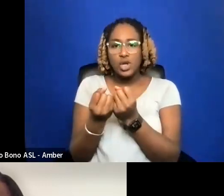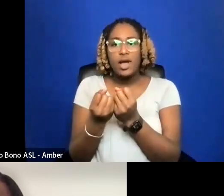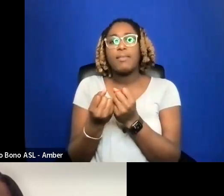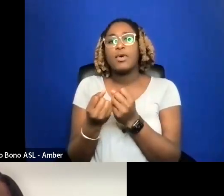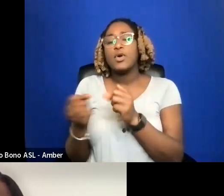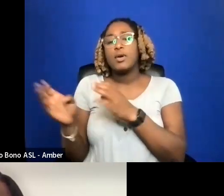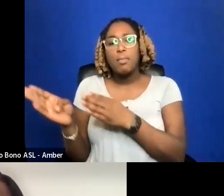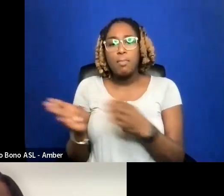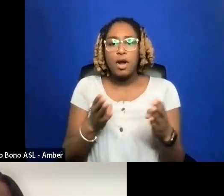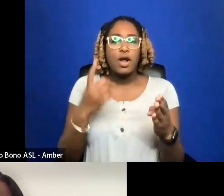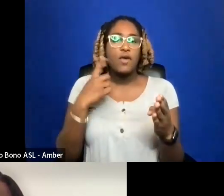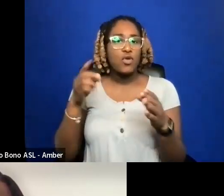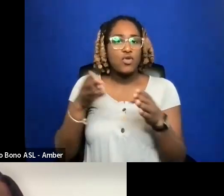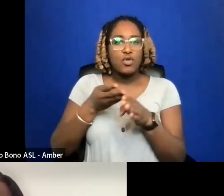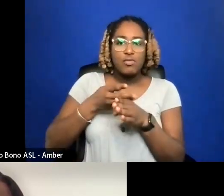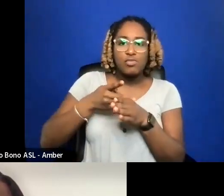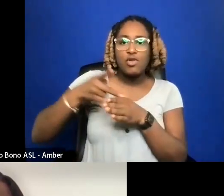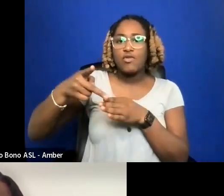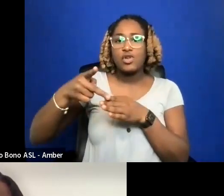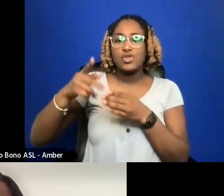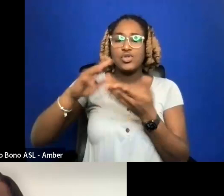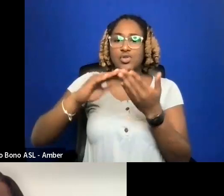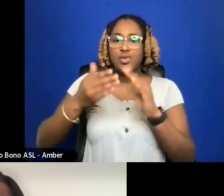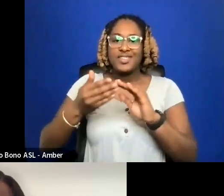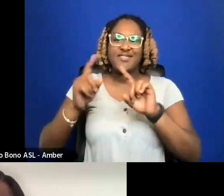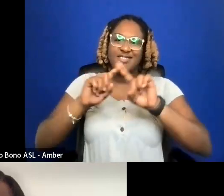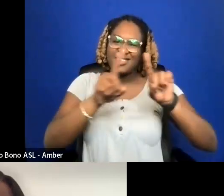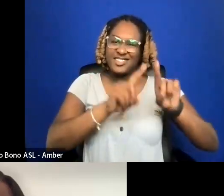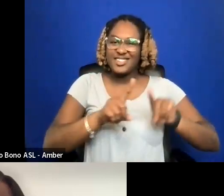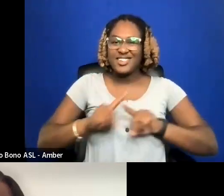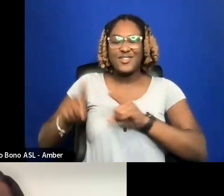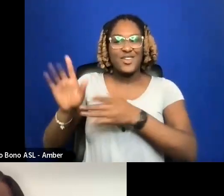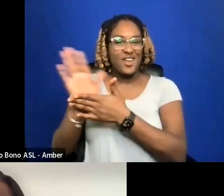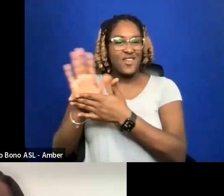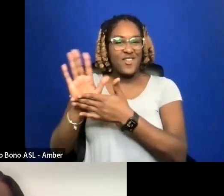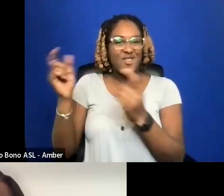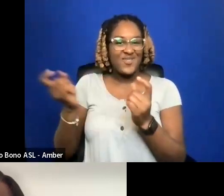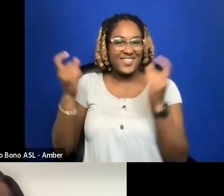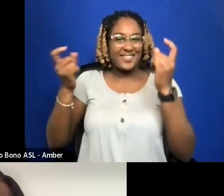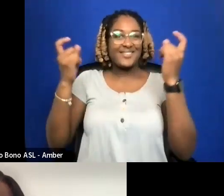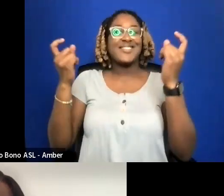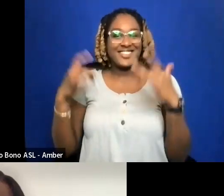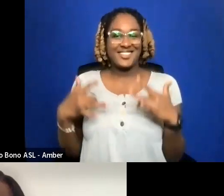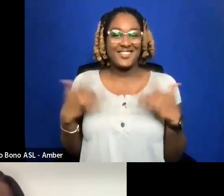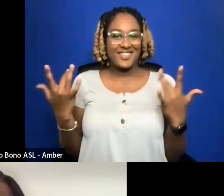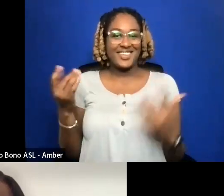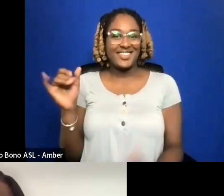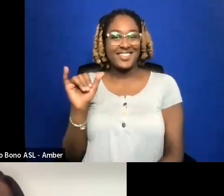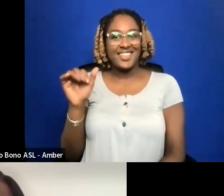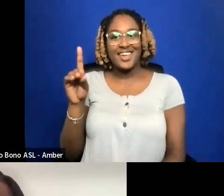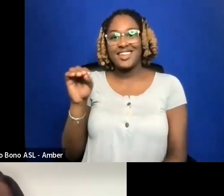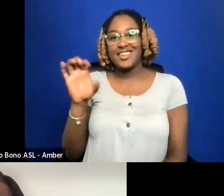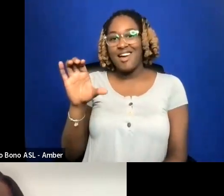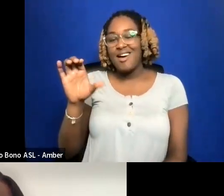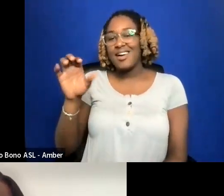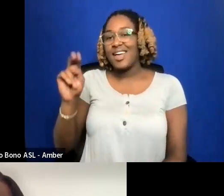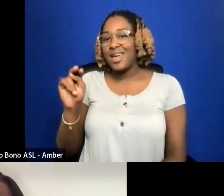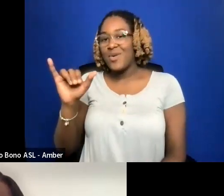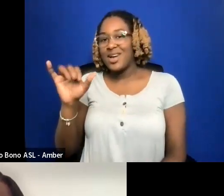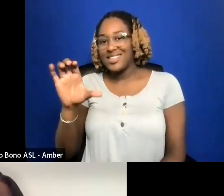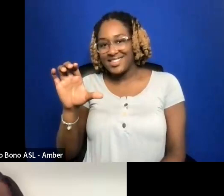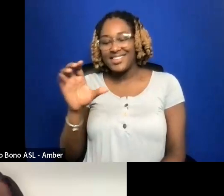THE PROFESSIONAL COMMUNITY THROUGH MANY DIFFERENT FILM FESTIVALS AND EVENTS SUCH AS DOC NYC,